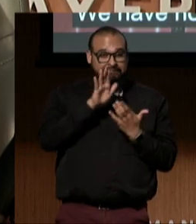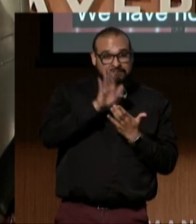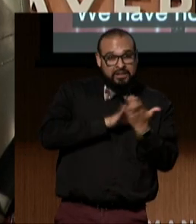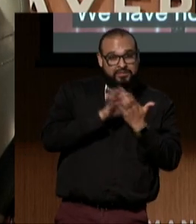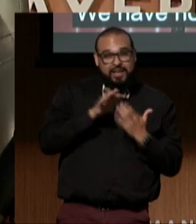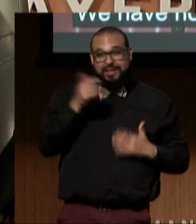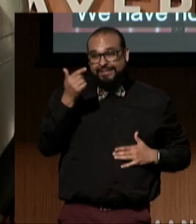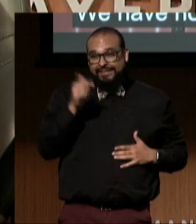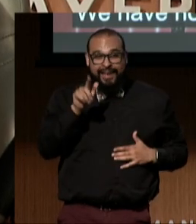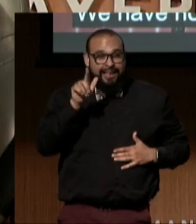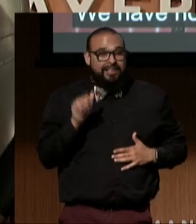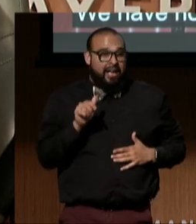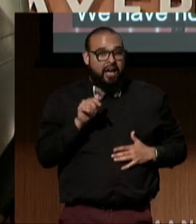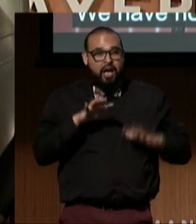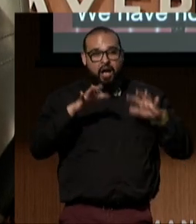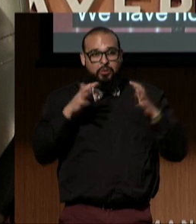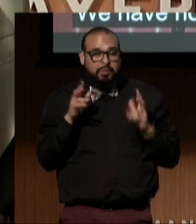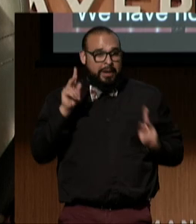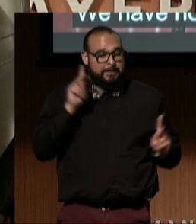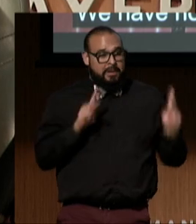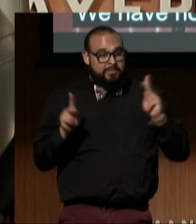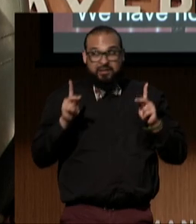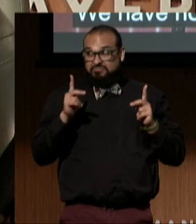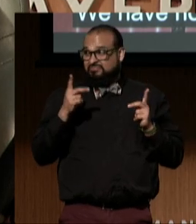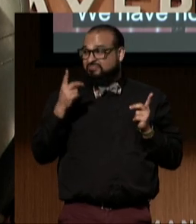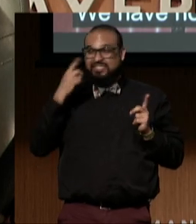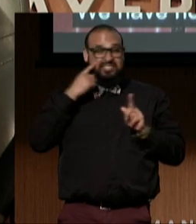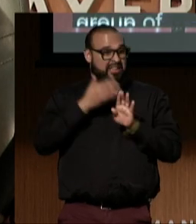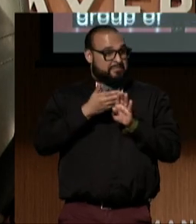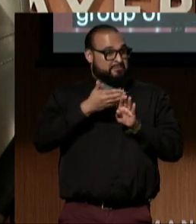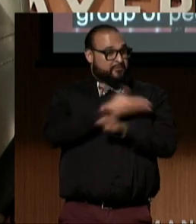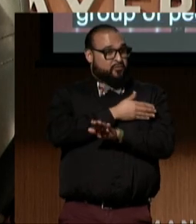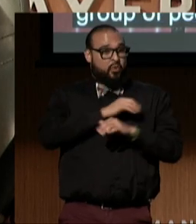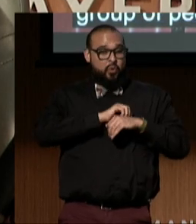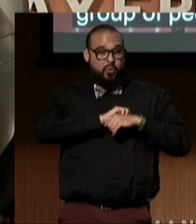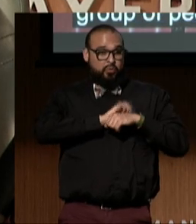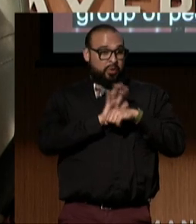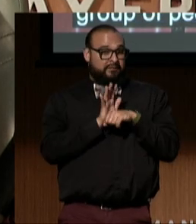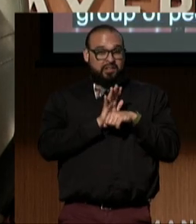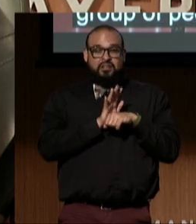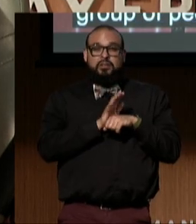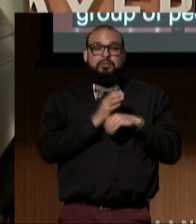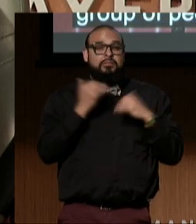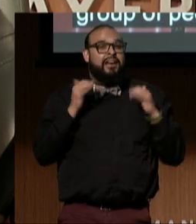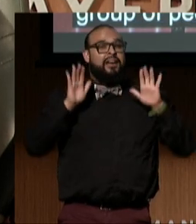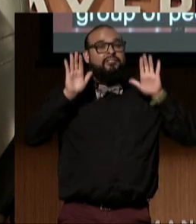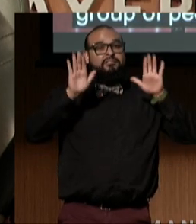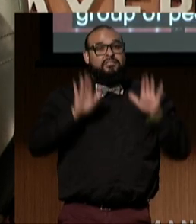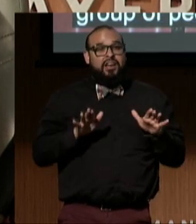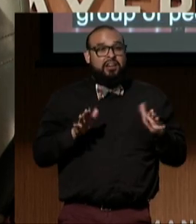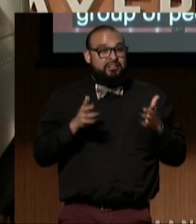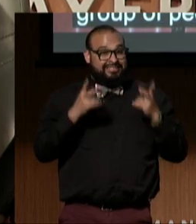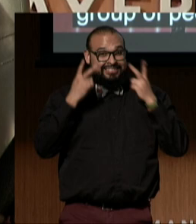with this group of people since before COVID. It is fantastic to see you all.